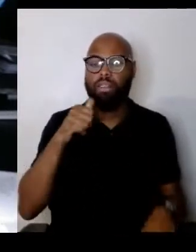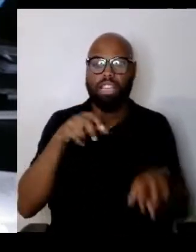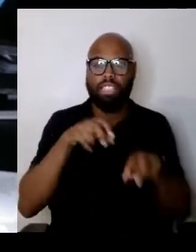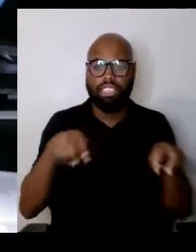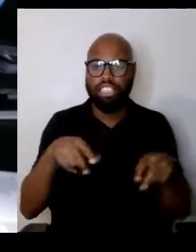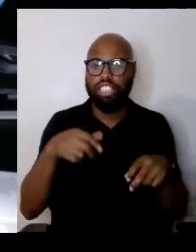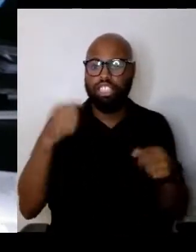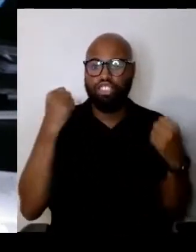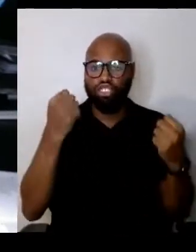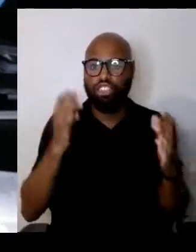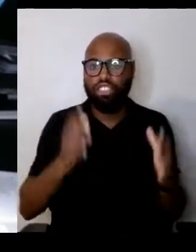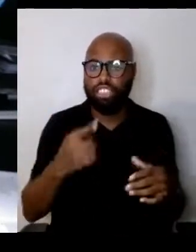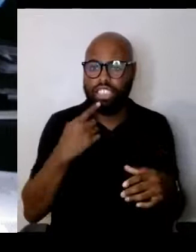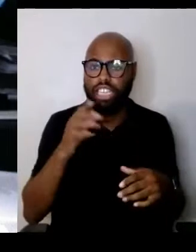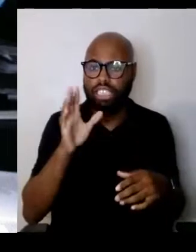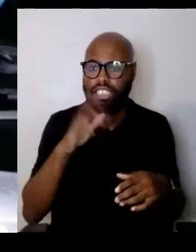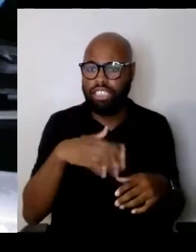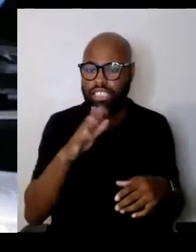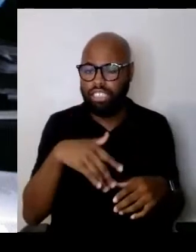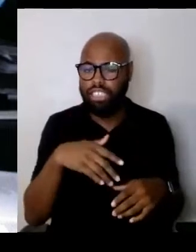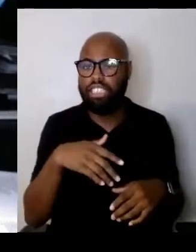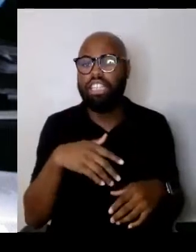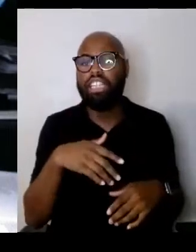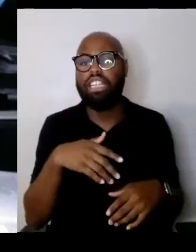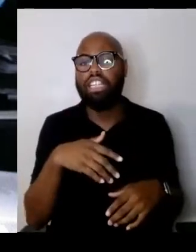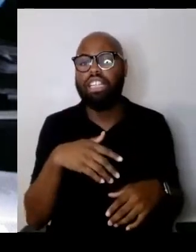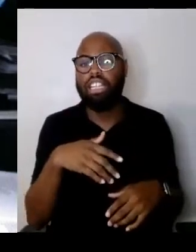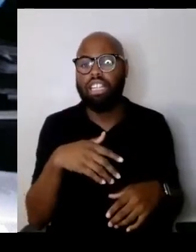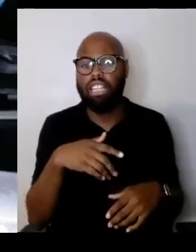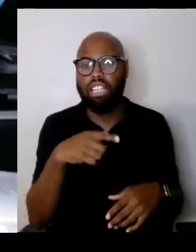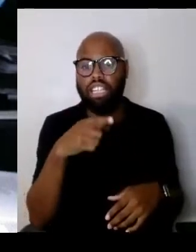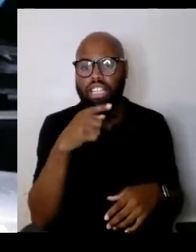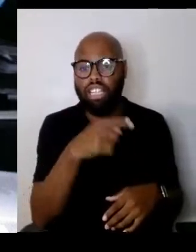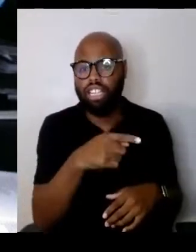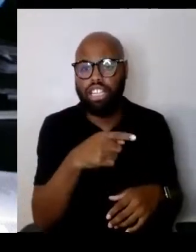"So mate, you know, "you can't come and sit next to me?"